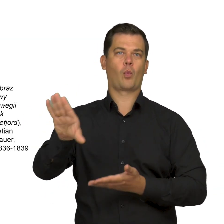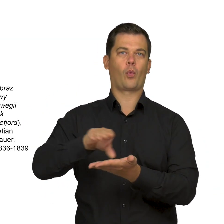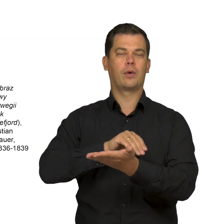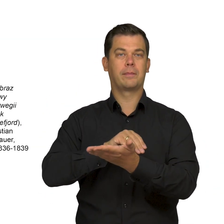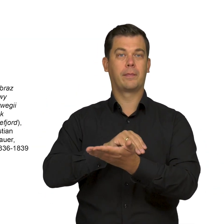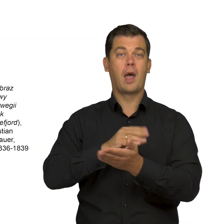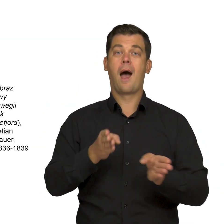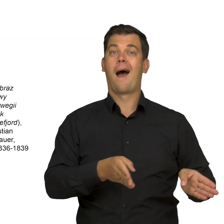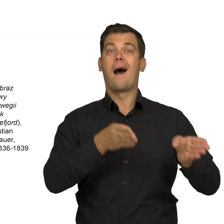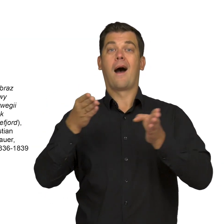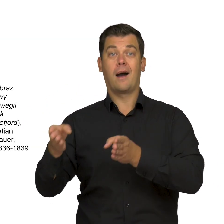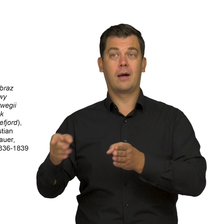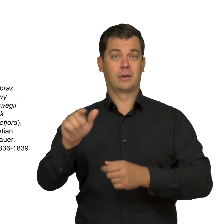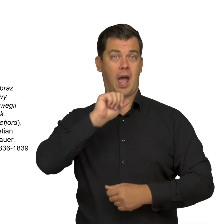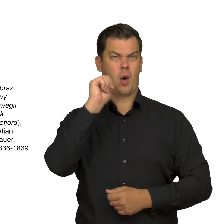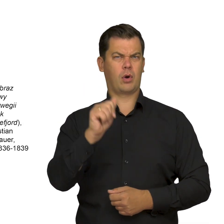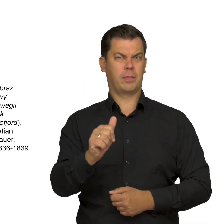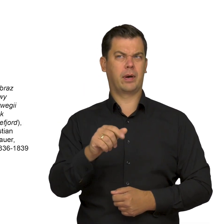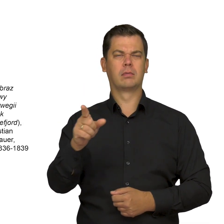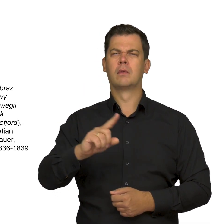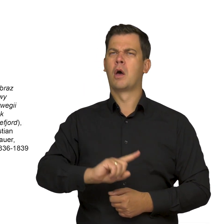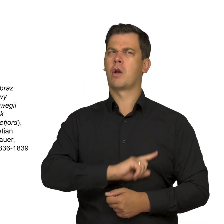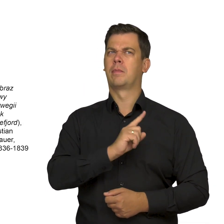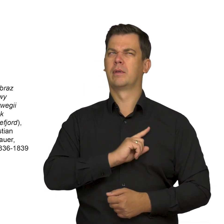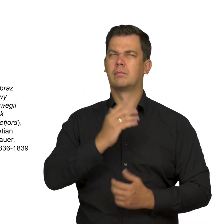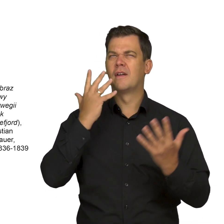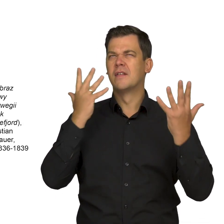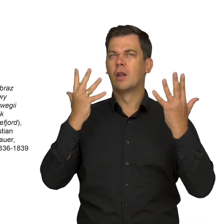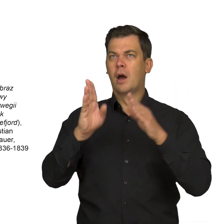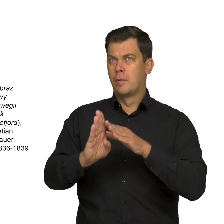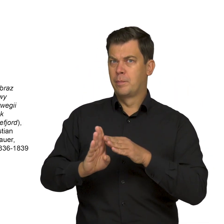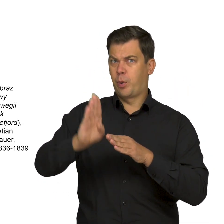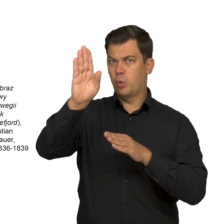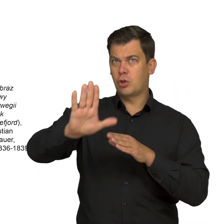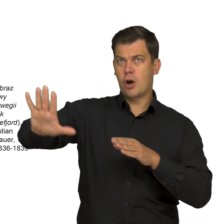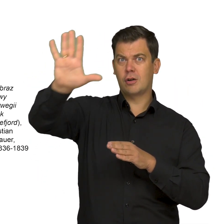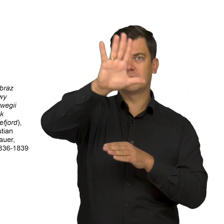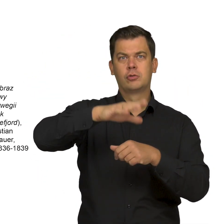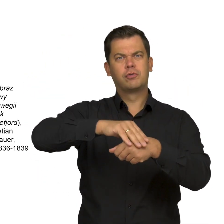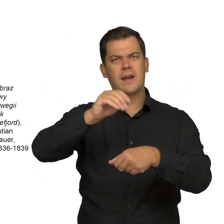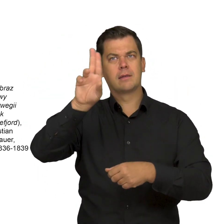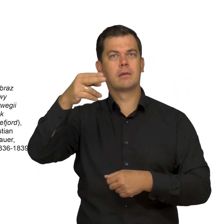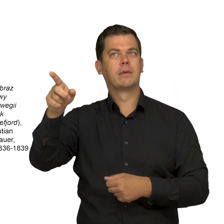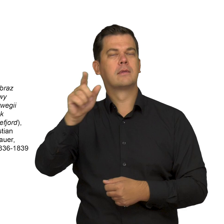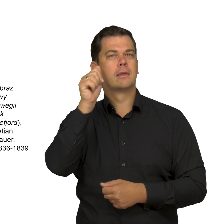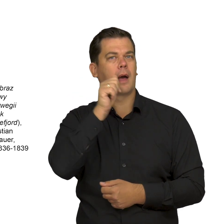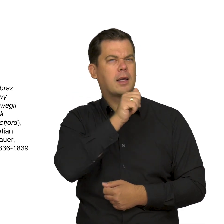Romantics from the continent imagined the North as the ideal, mysterious place, untouched by human hand